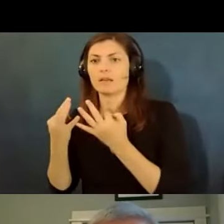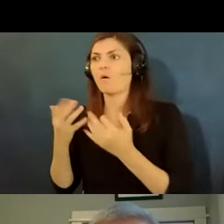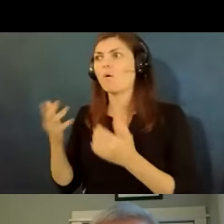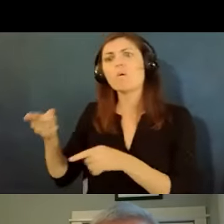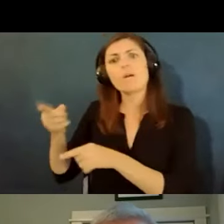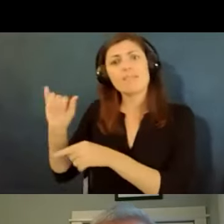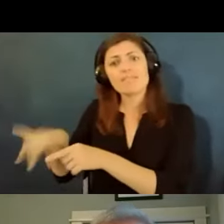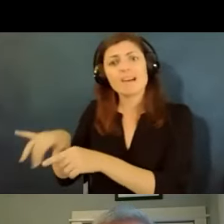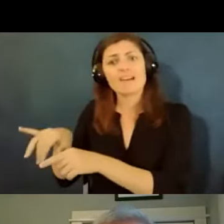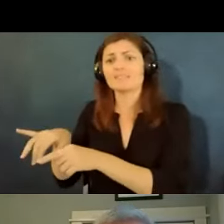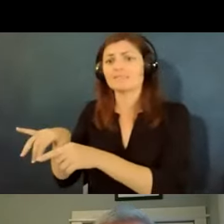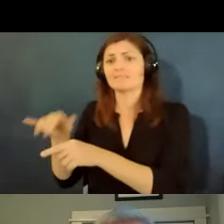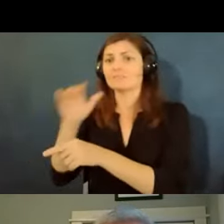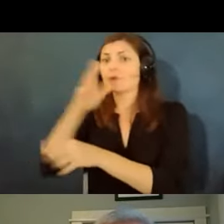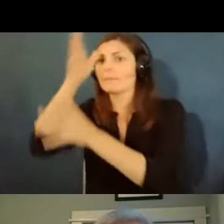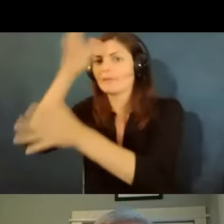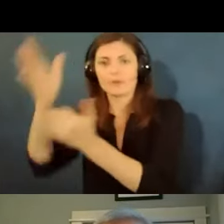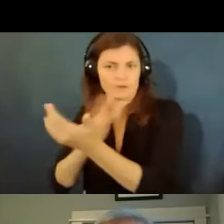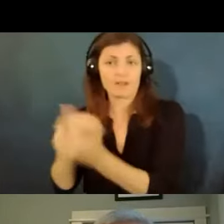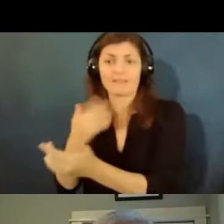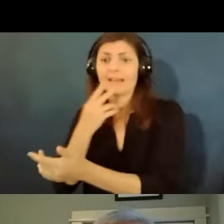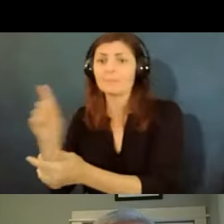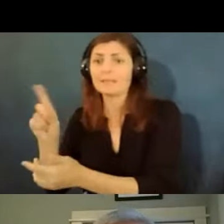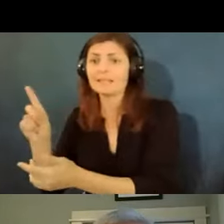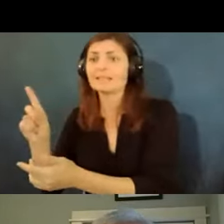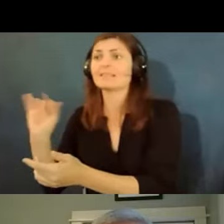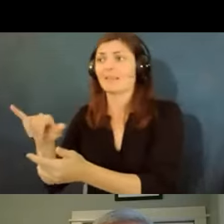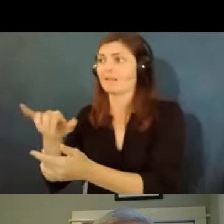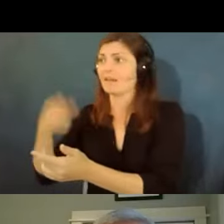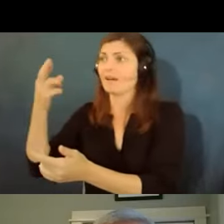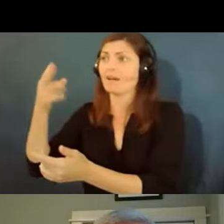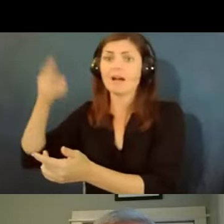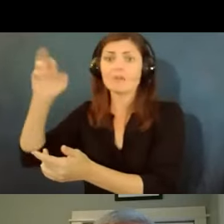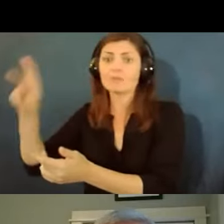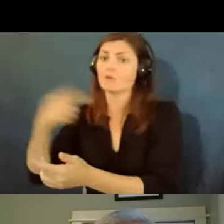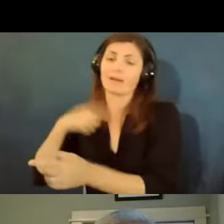so this is a place where the ada has a gap and a lot of people have asked us about this